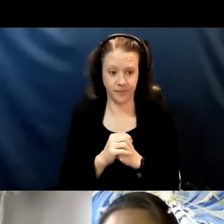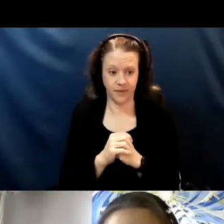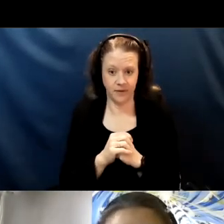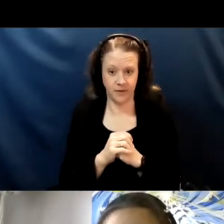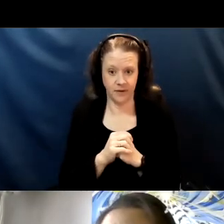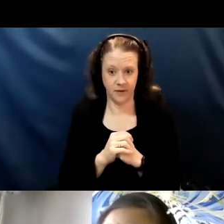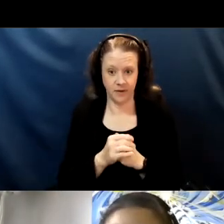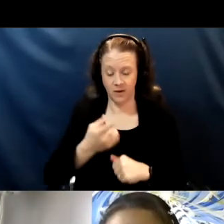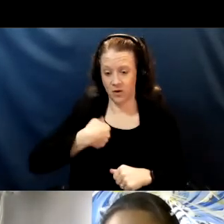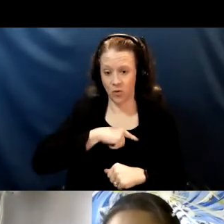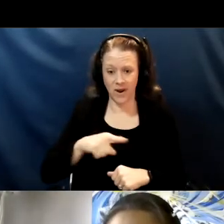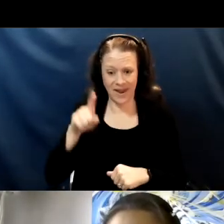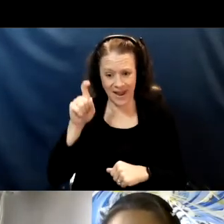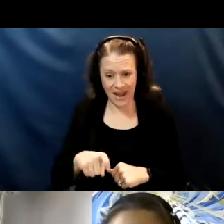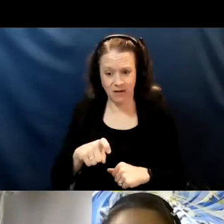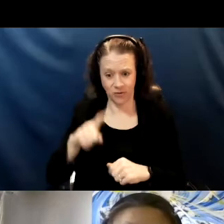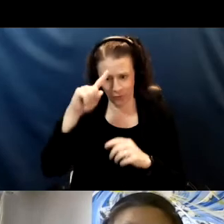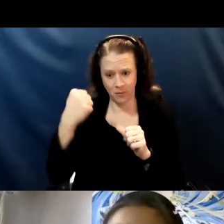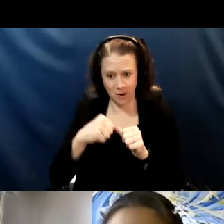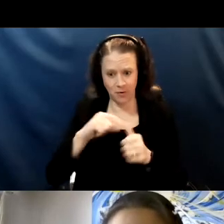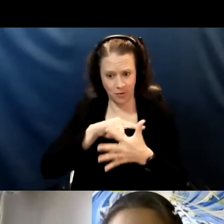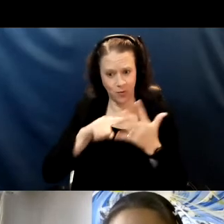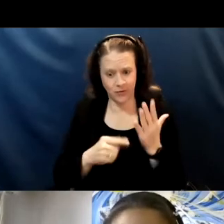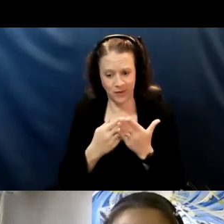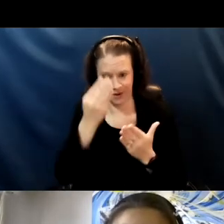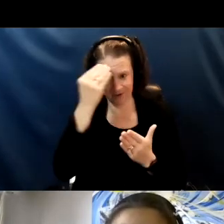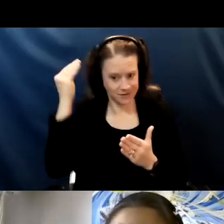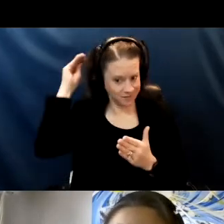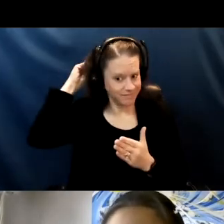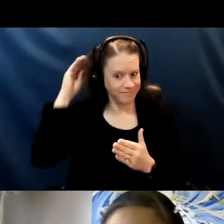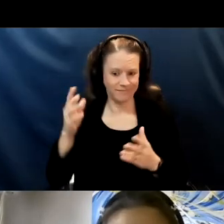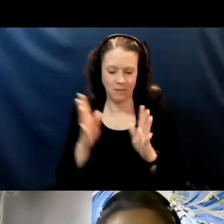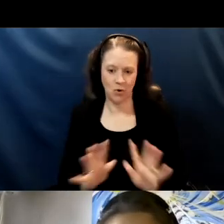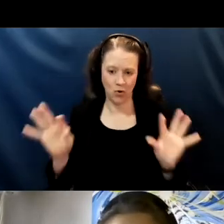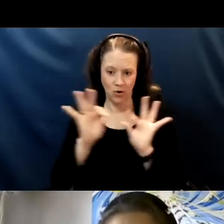And we have to keep of that into account and I have to name that because I am here as a physician,